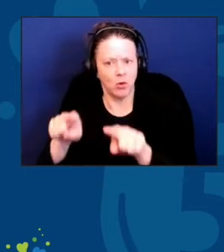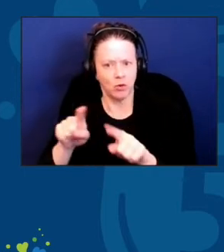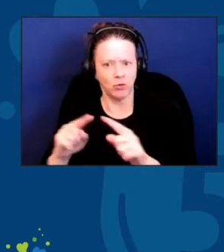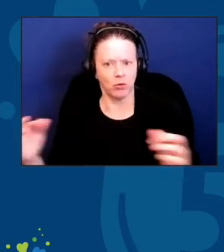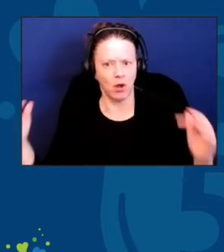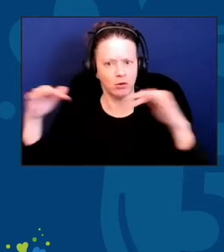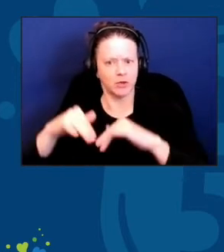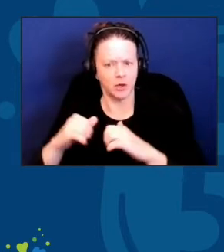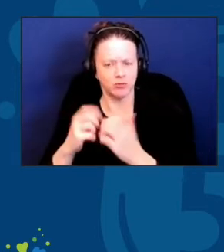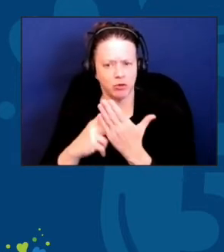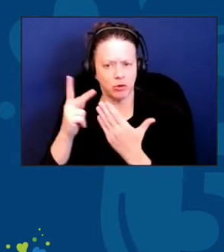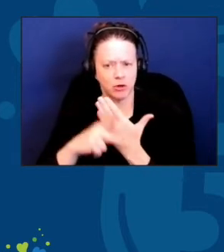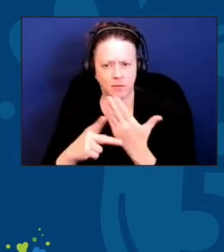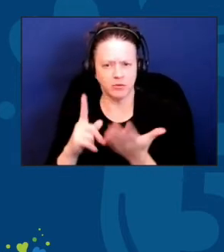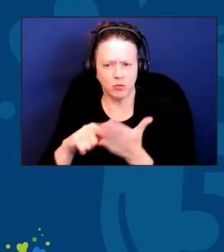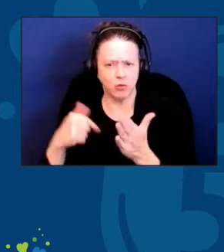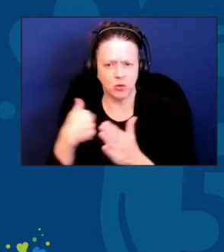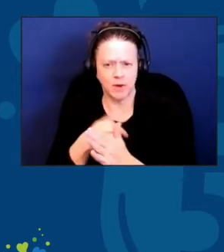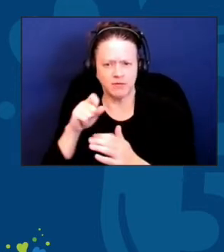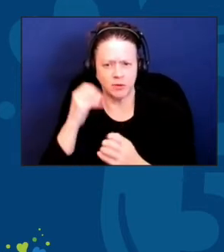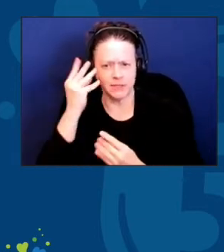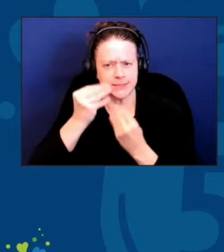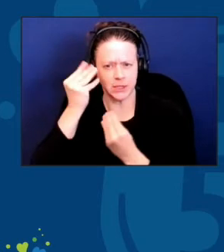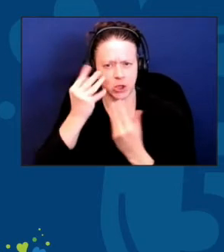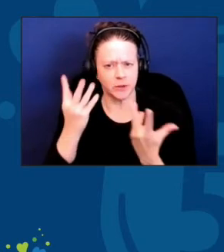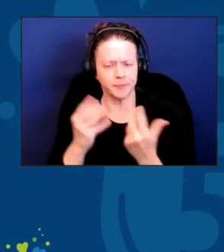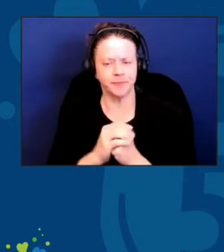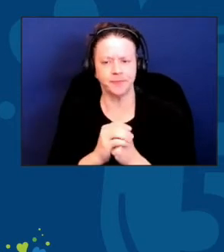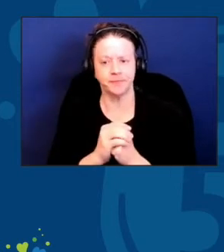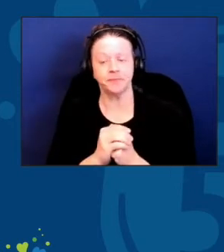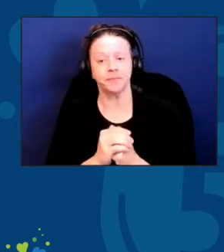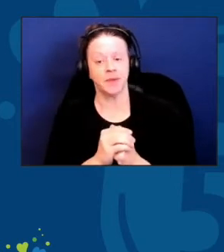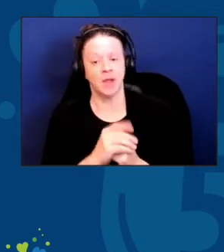to understand in the change from evolution